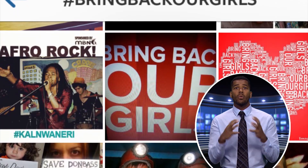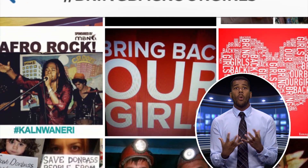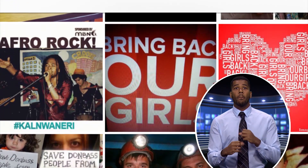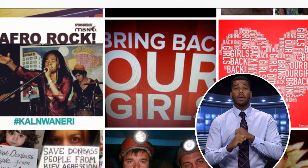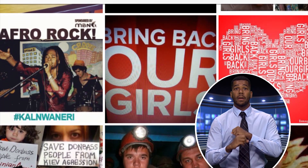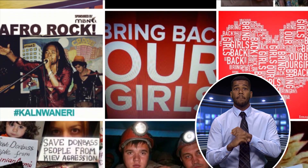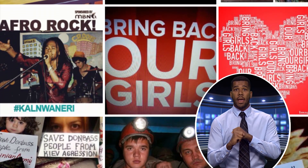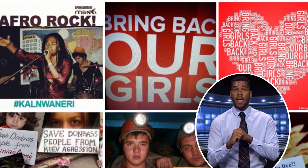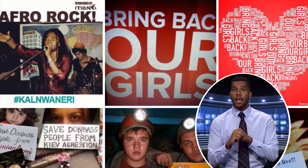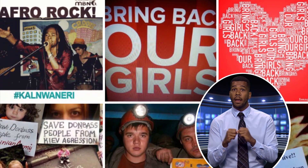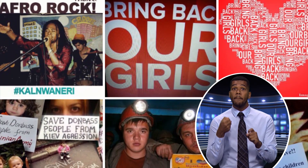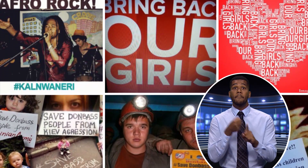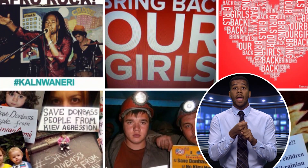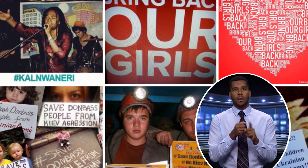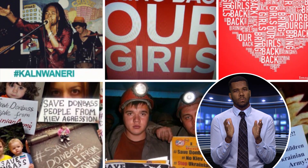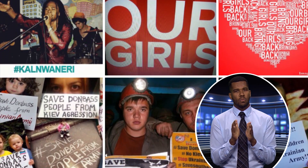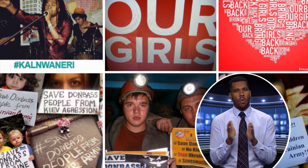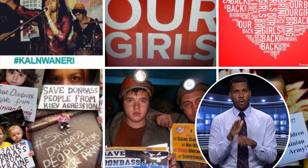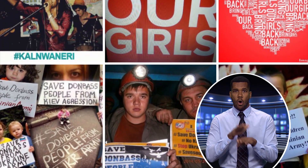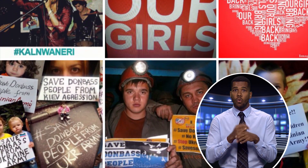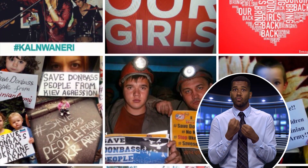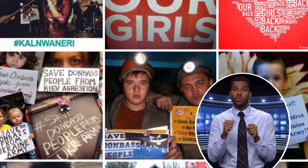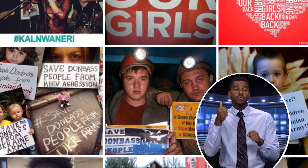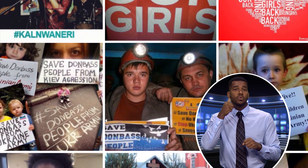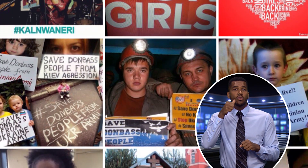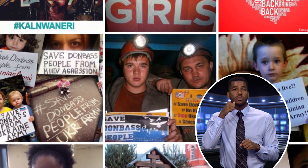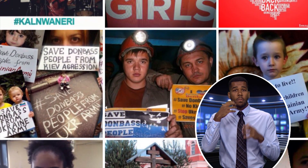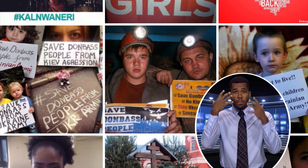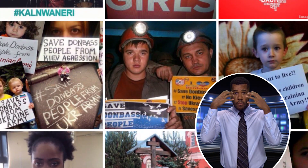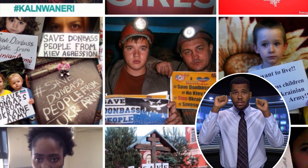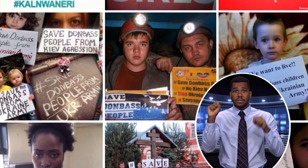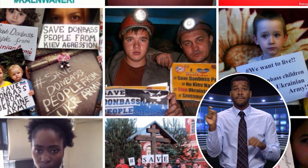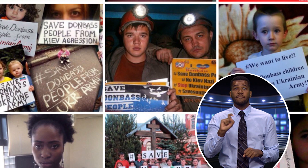While the global campaign had little impact on the rescue of the girls the President of